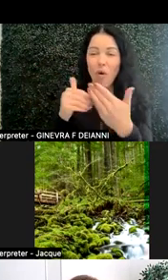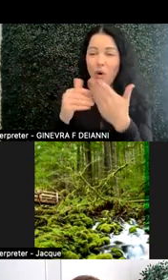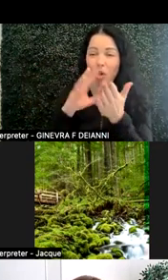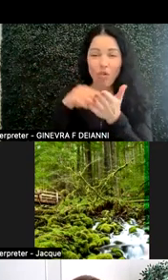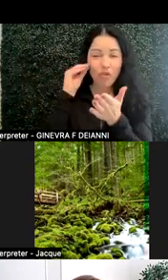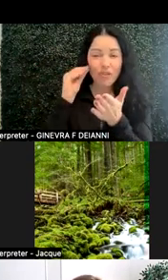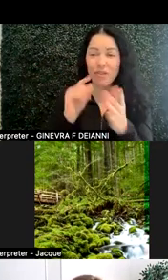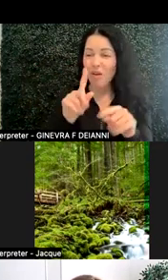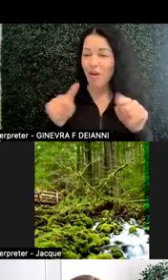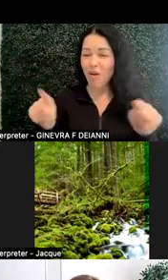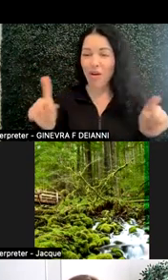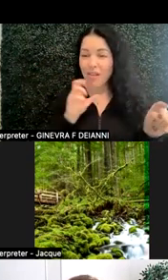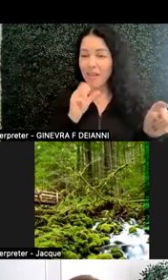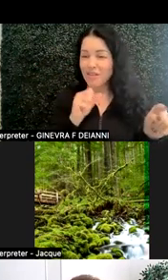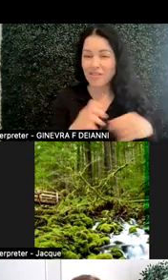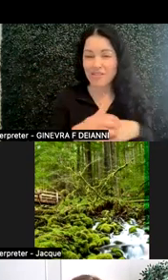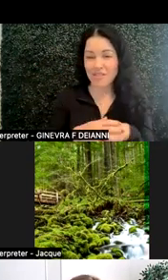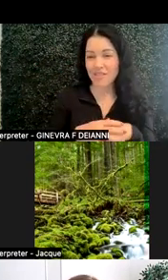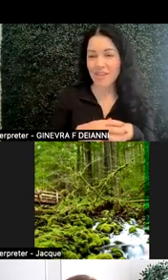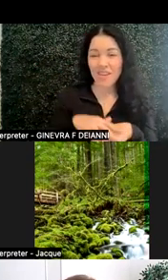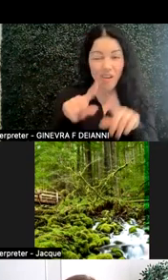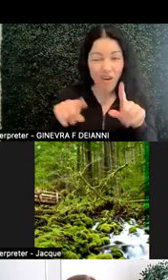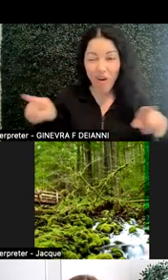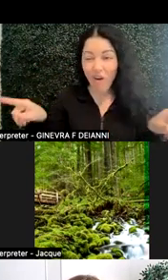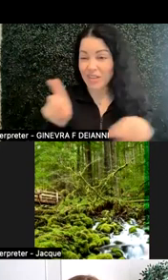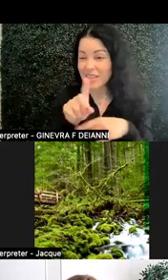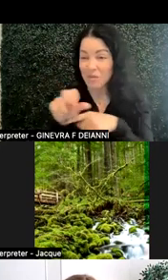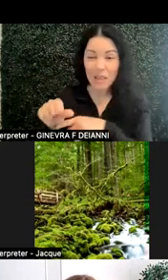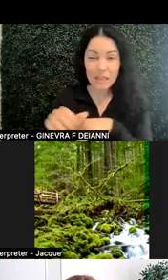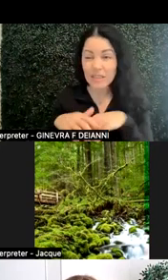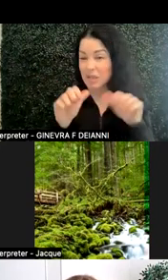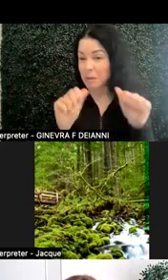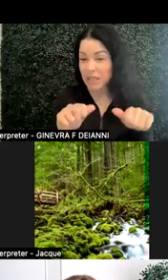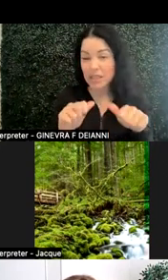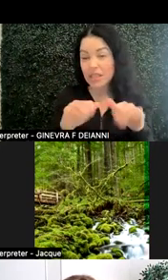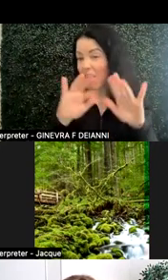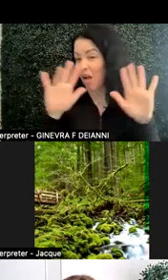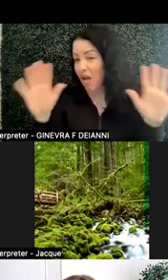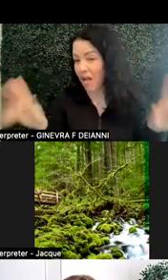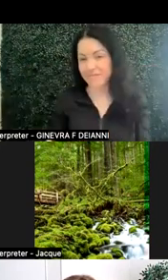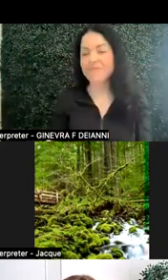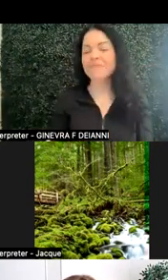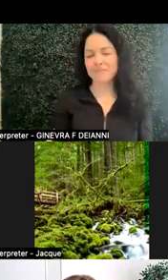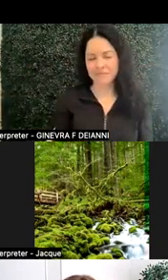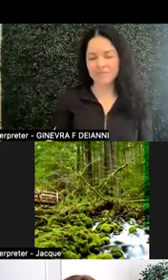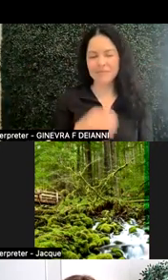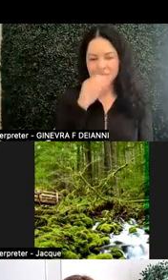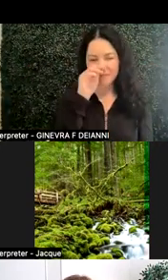and all disability, abilities, all the above.